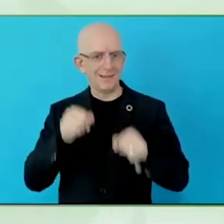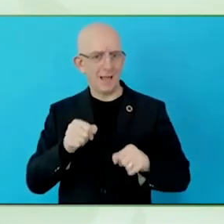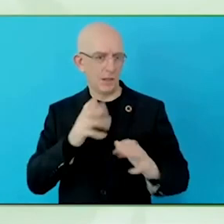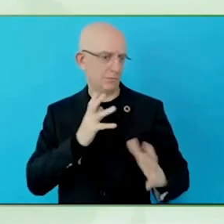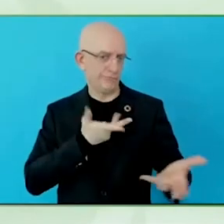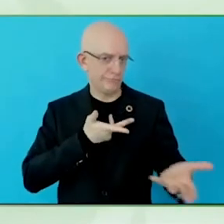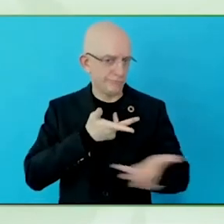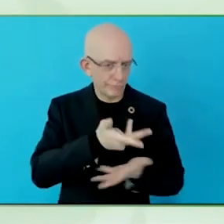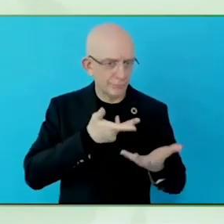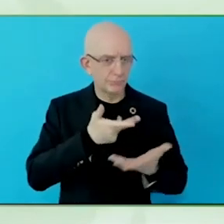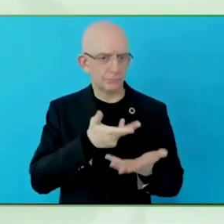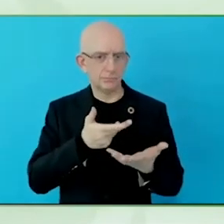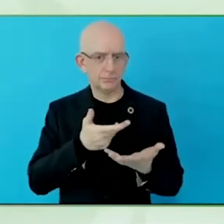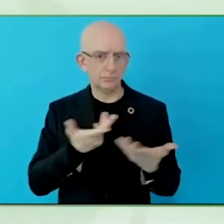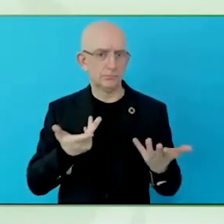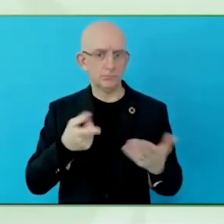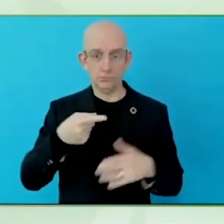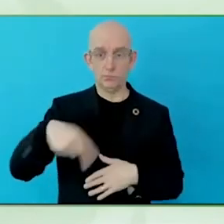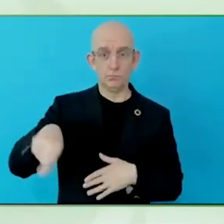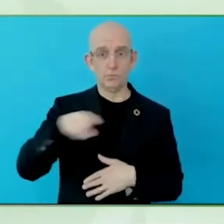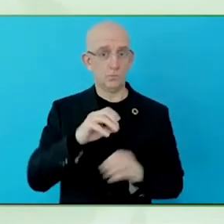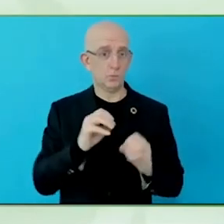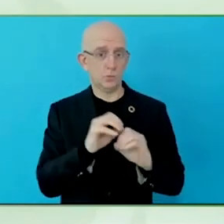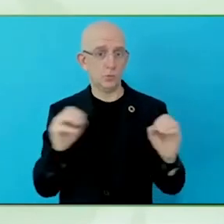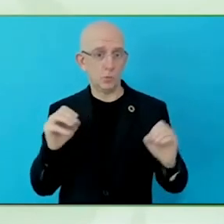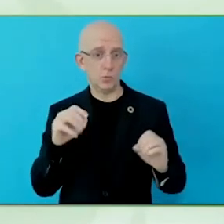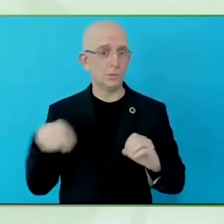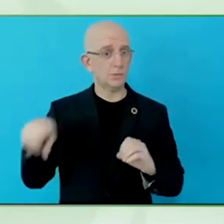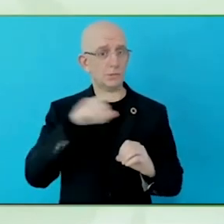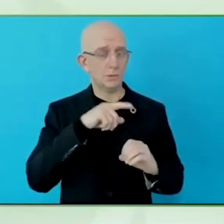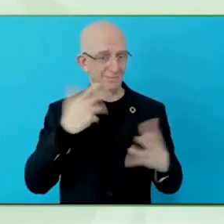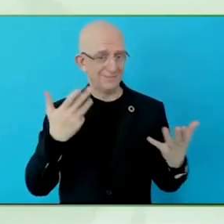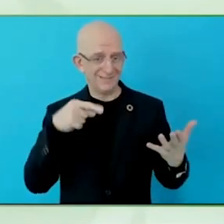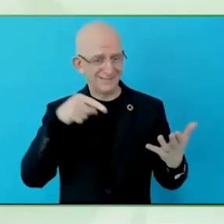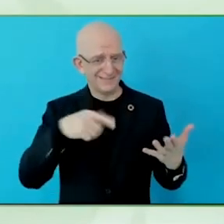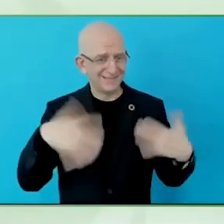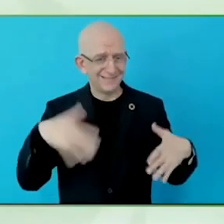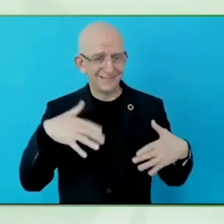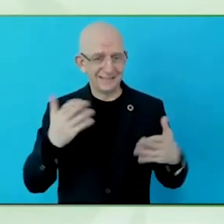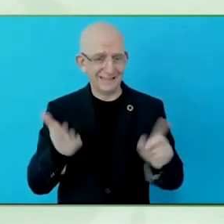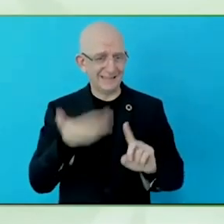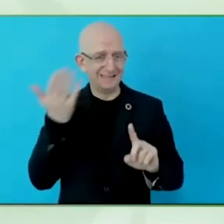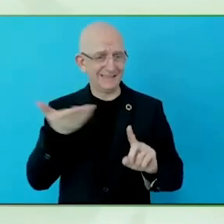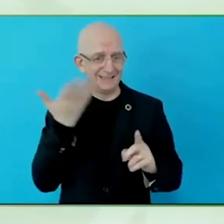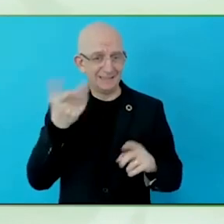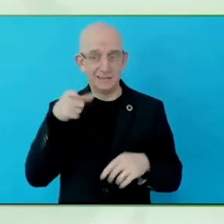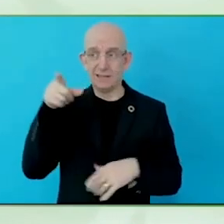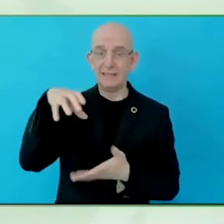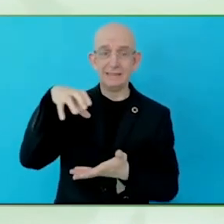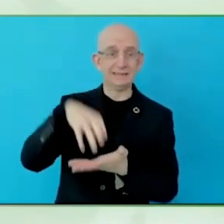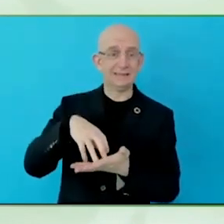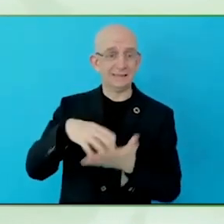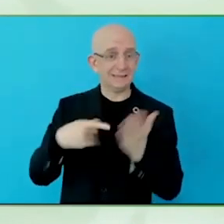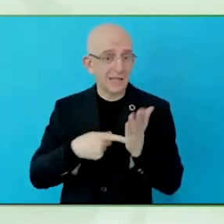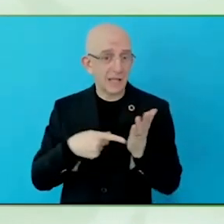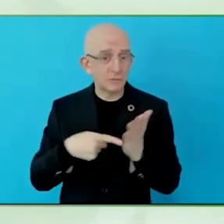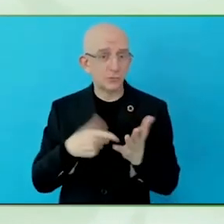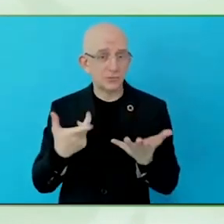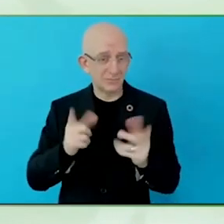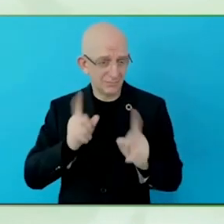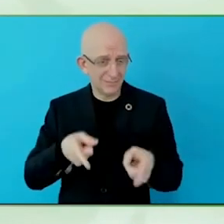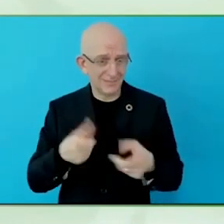As understand why we keep looking at it as a personal thing that is